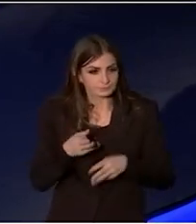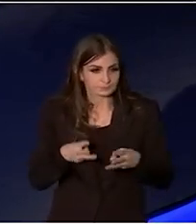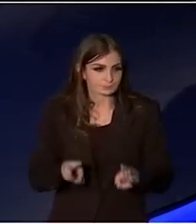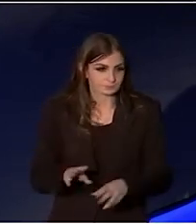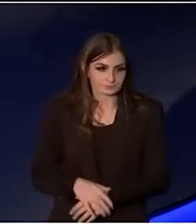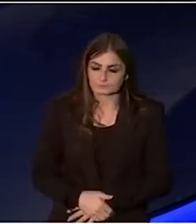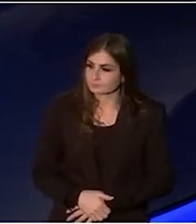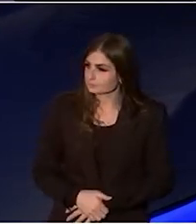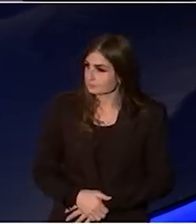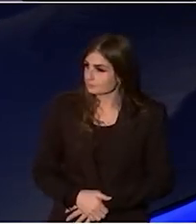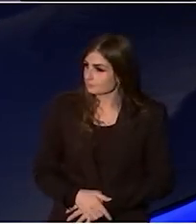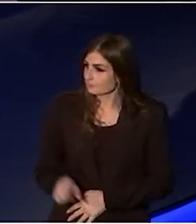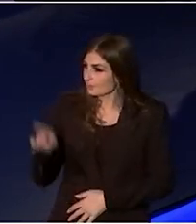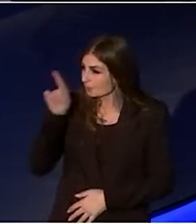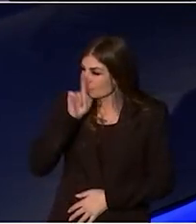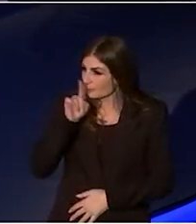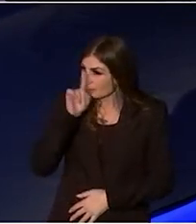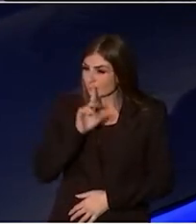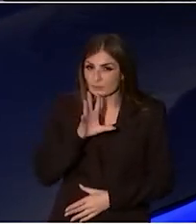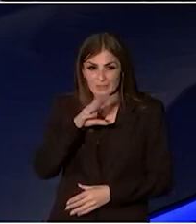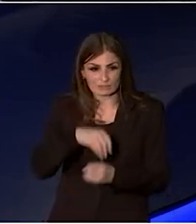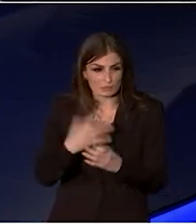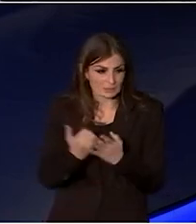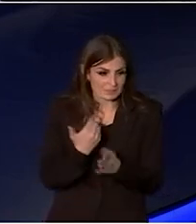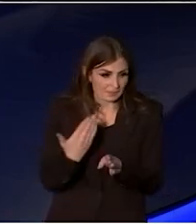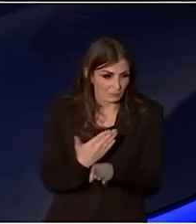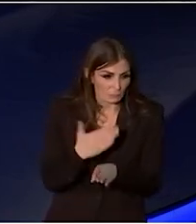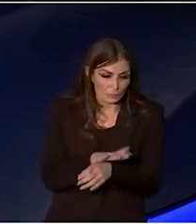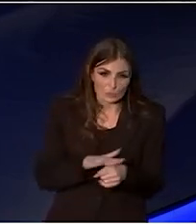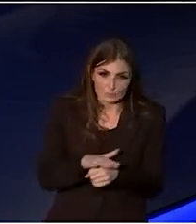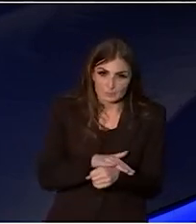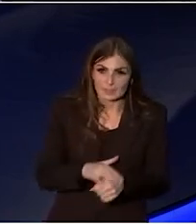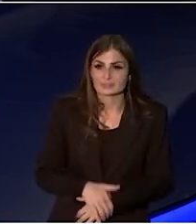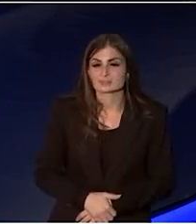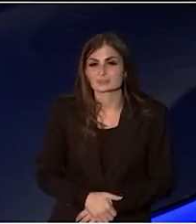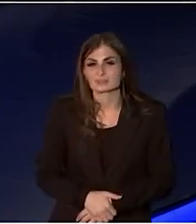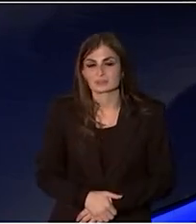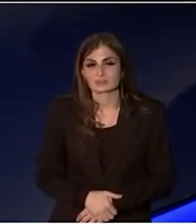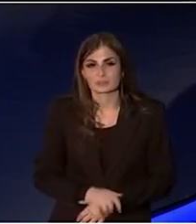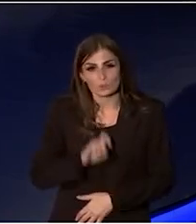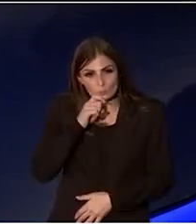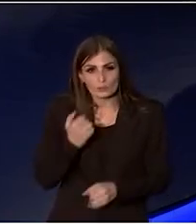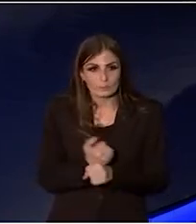We've got people who've been at the cutting edge of safe workplaces on that board and it's going to make a difference.